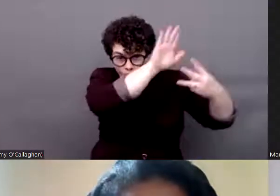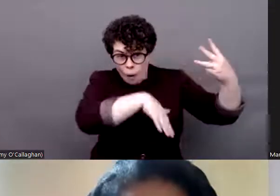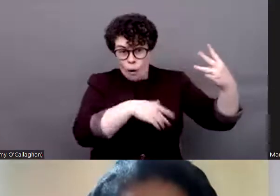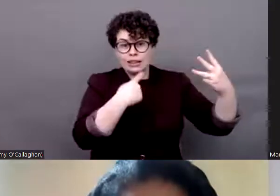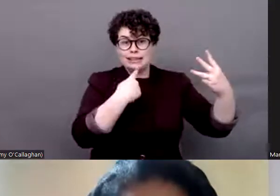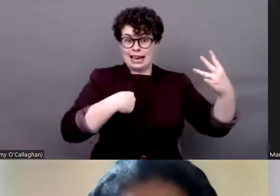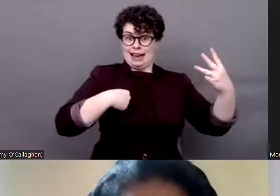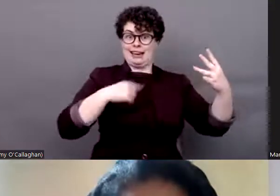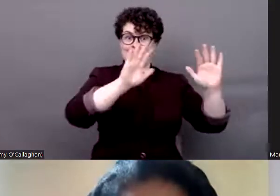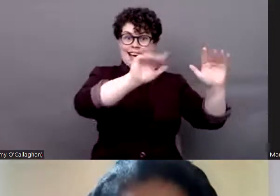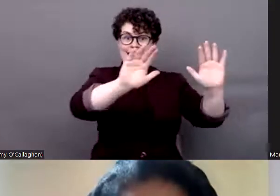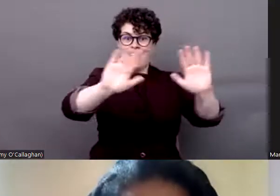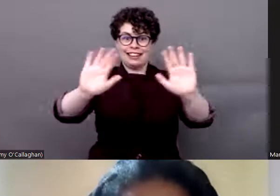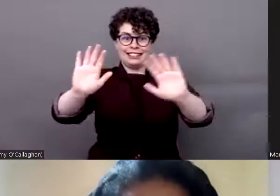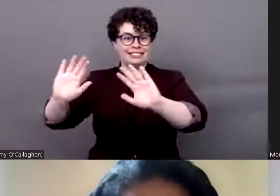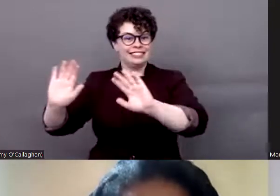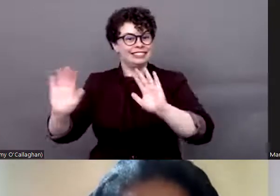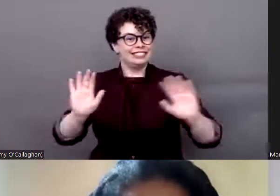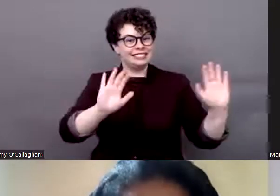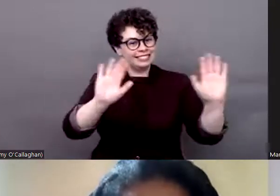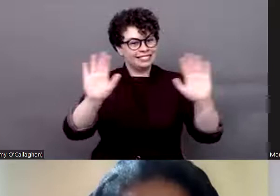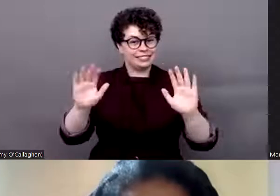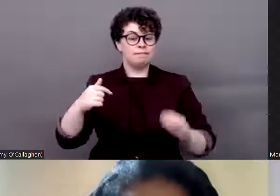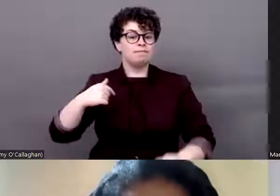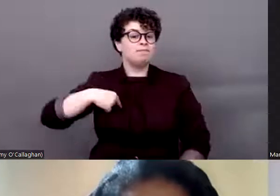to everyone I might